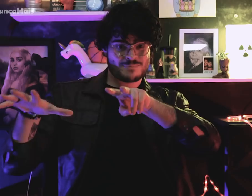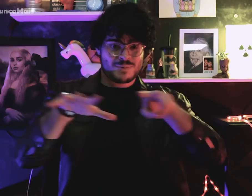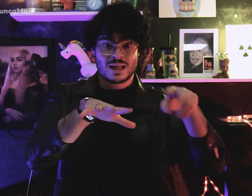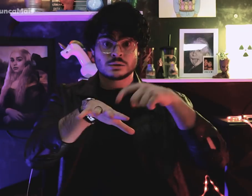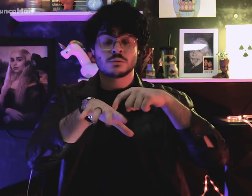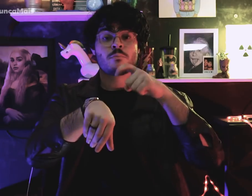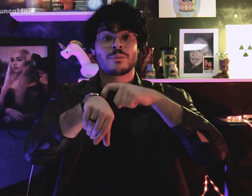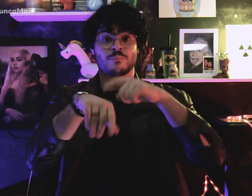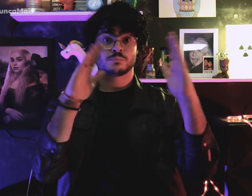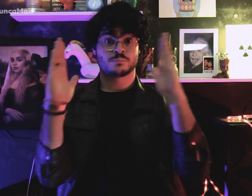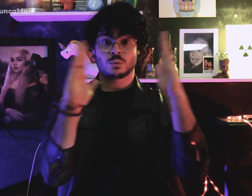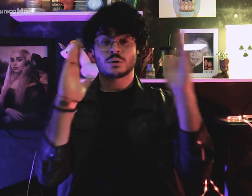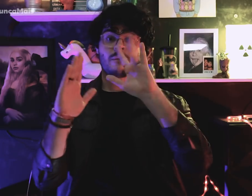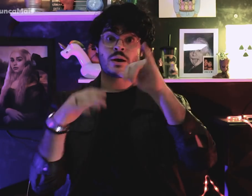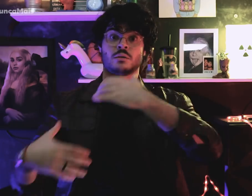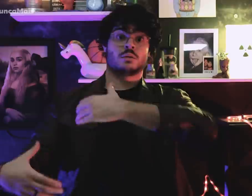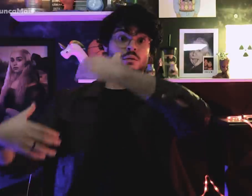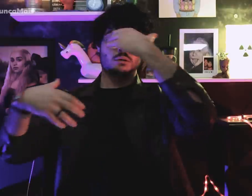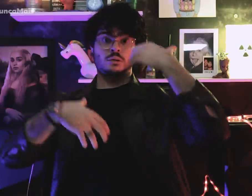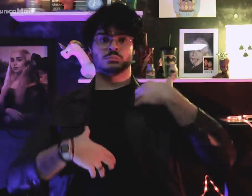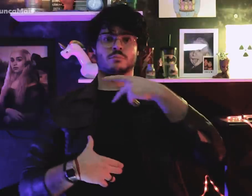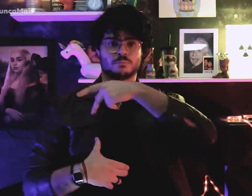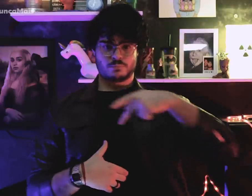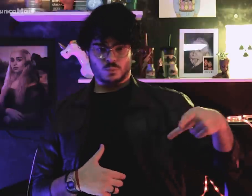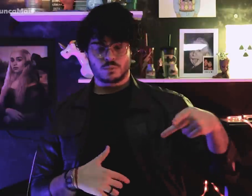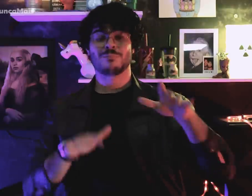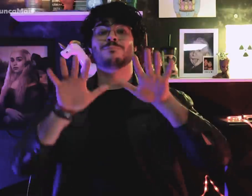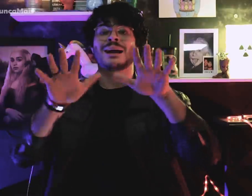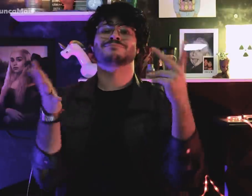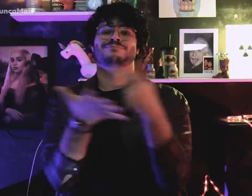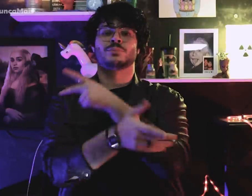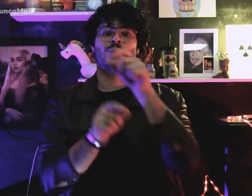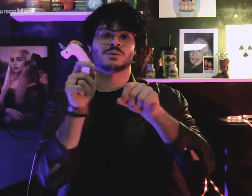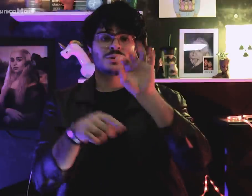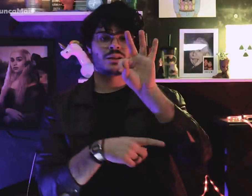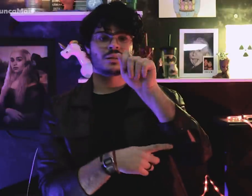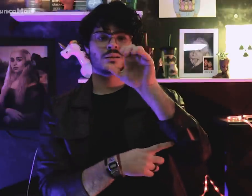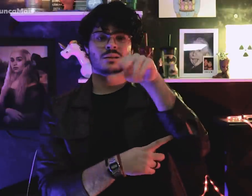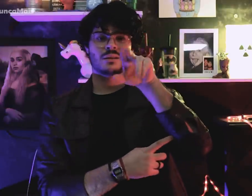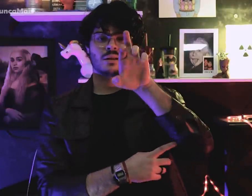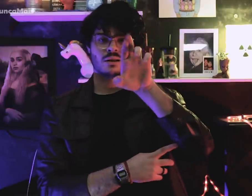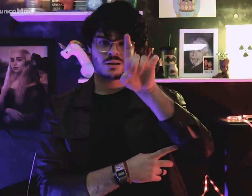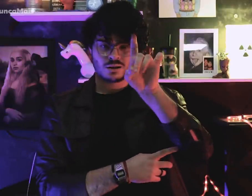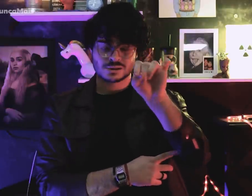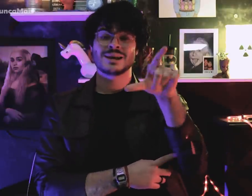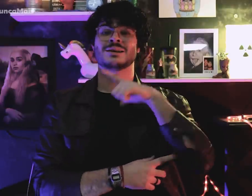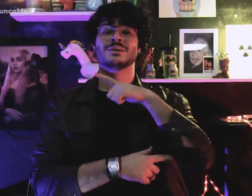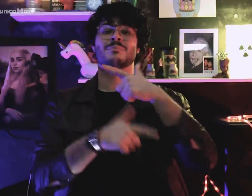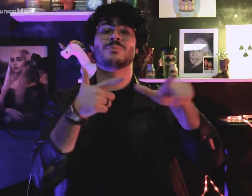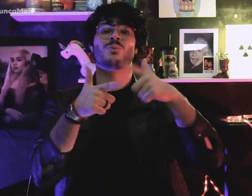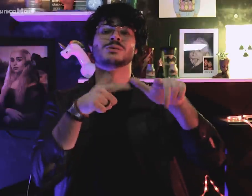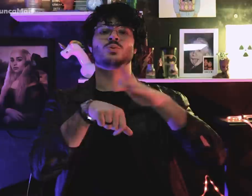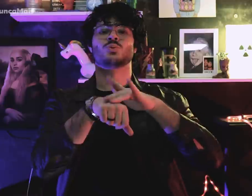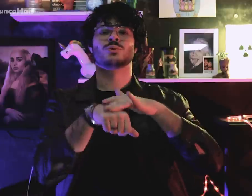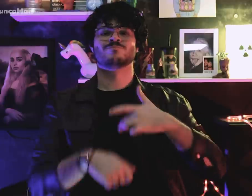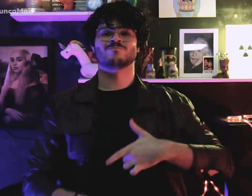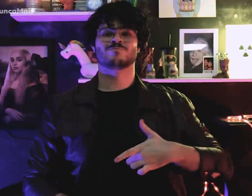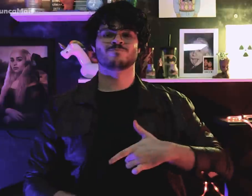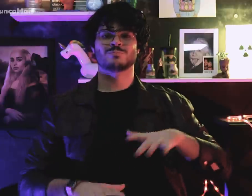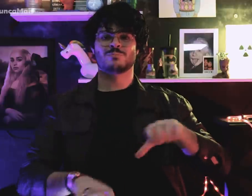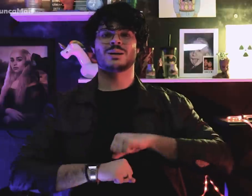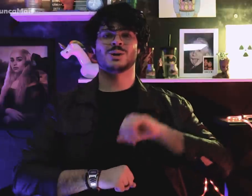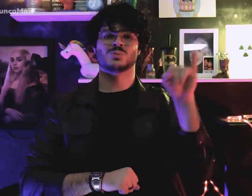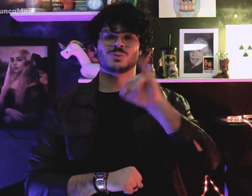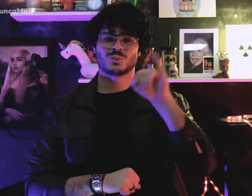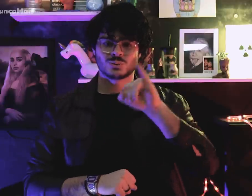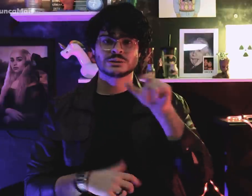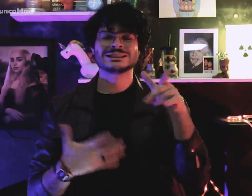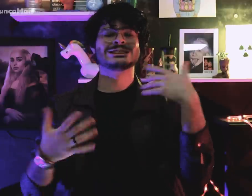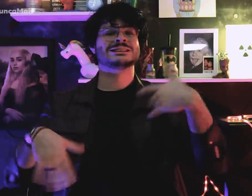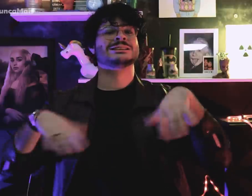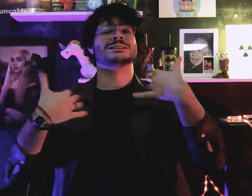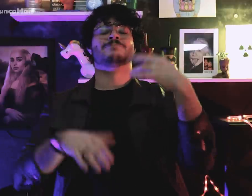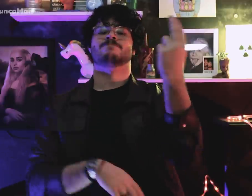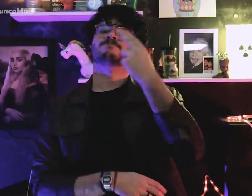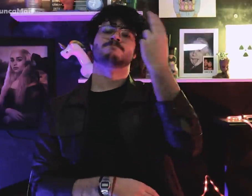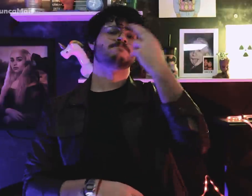Na semana da posse presidencial, Tancredo estava com uma doença grave no sistema digestivo,